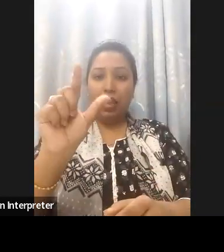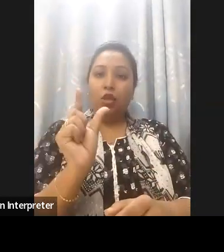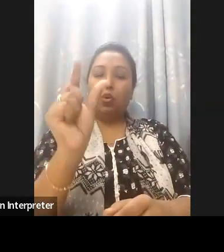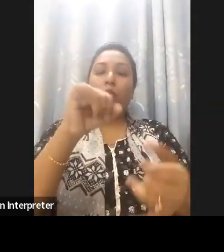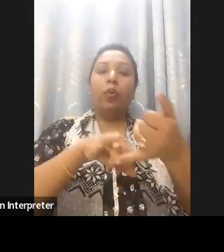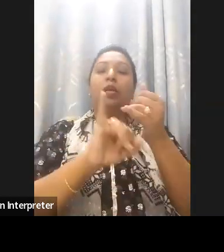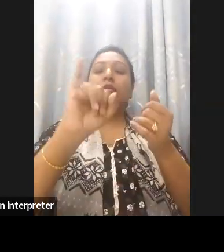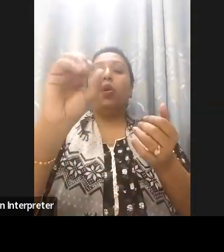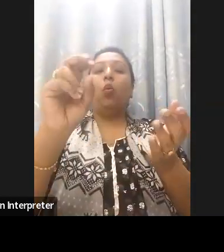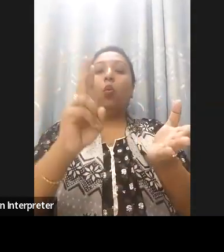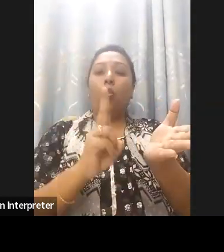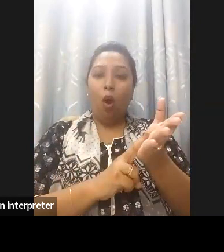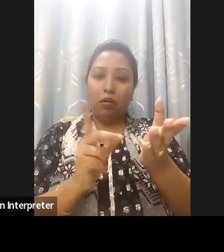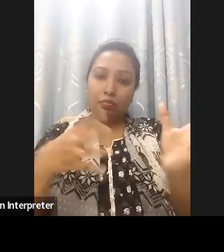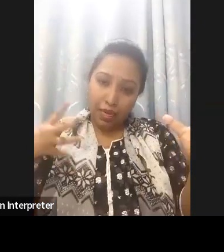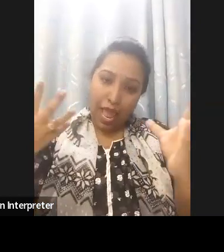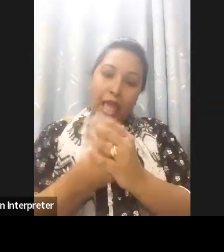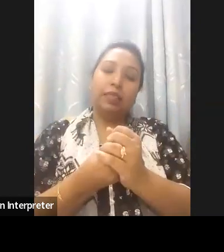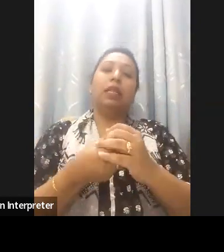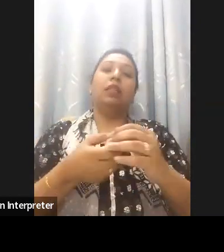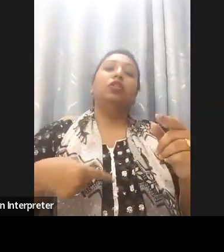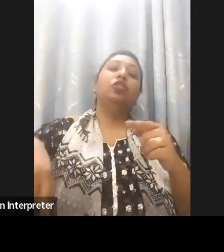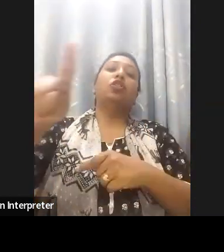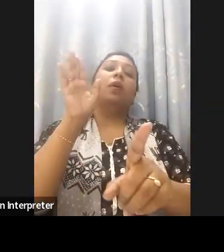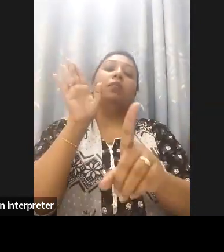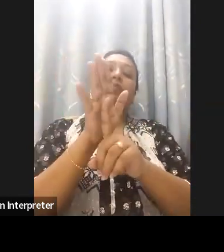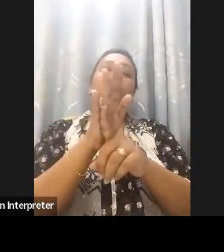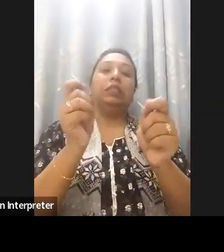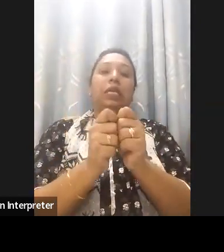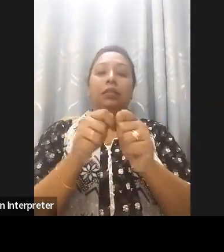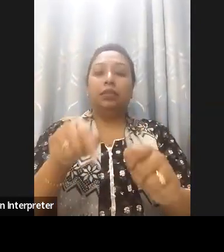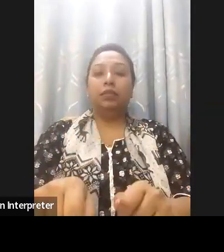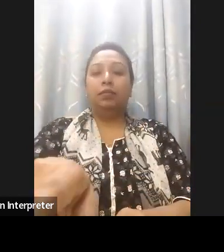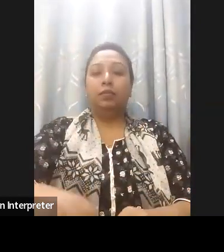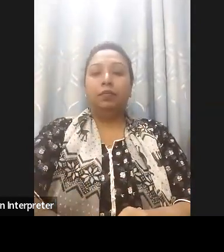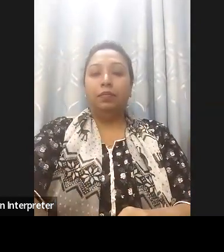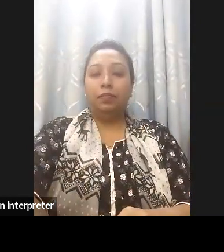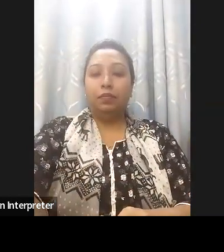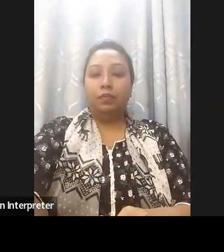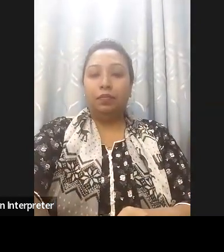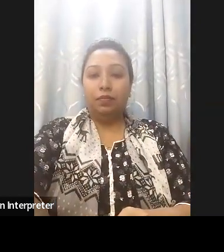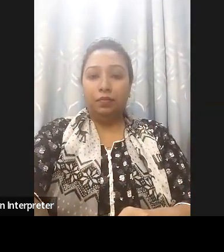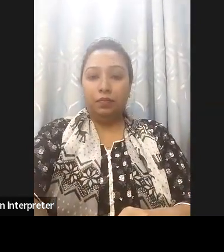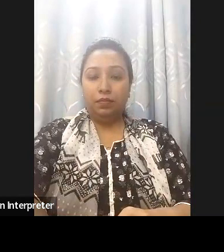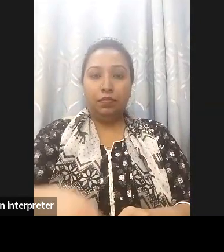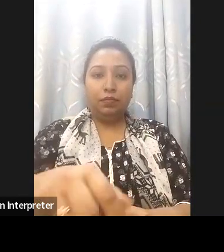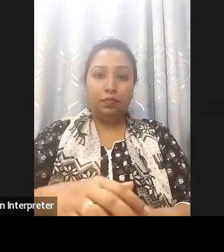and the the understanding of what digital accessibility, is really the one that is the